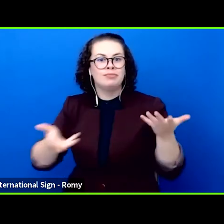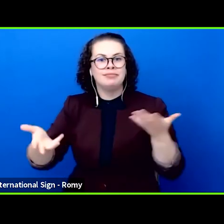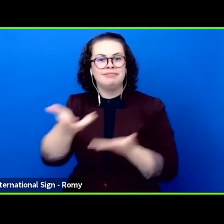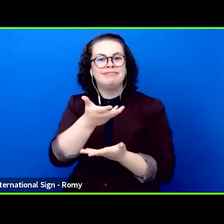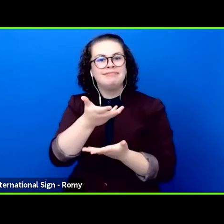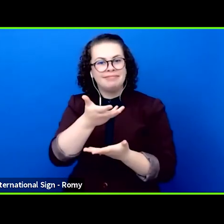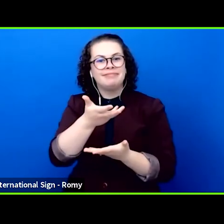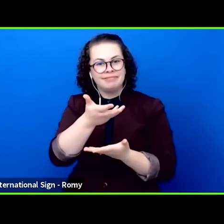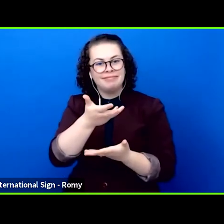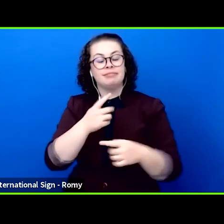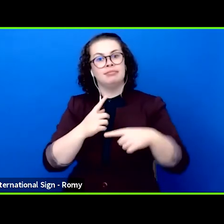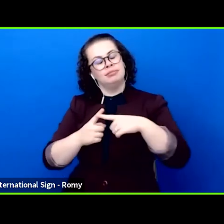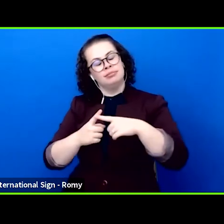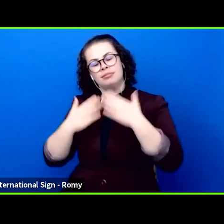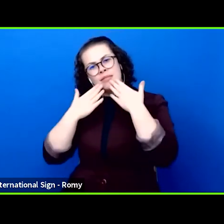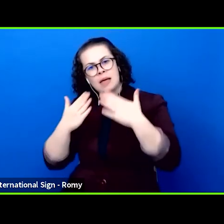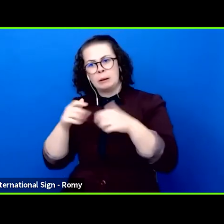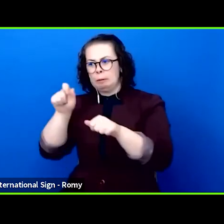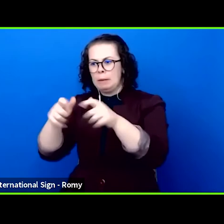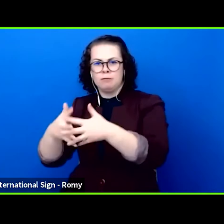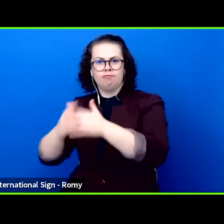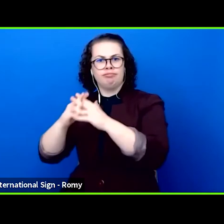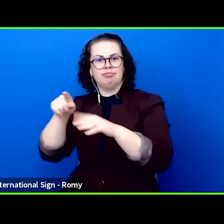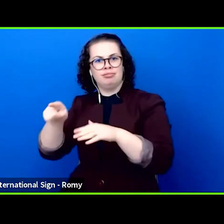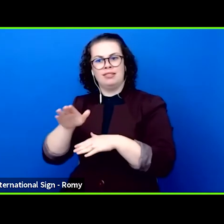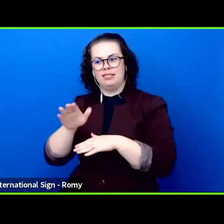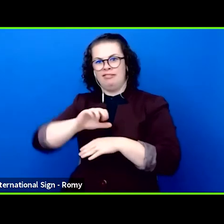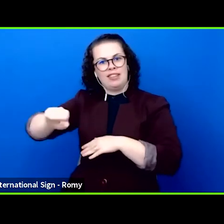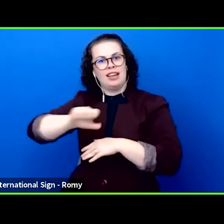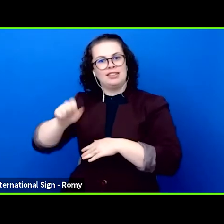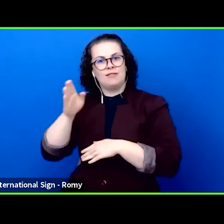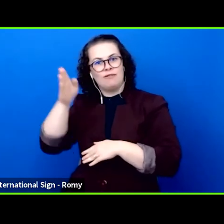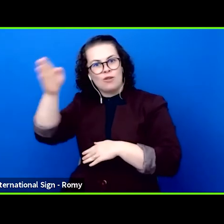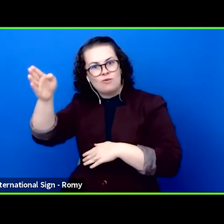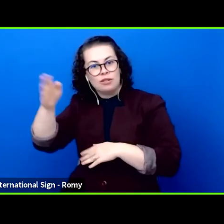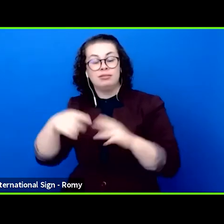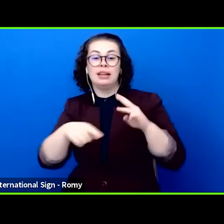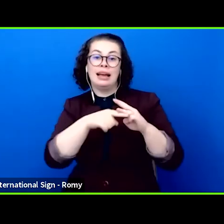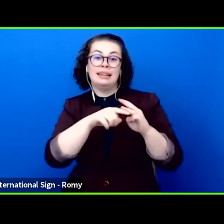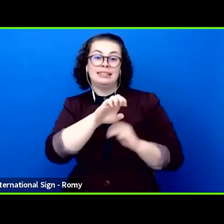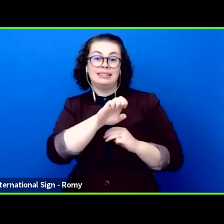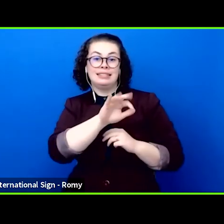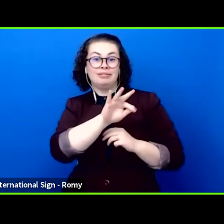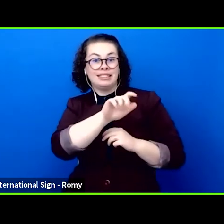Fast Forward and Heidi Wiley and her team of the ETC for the conference for the intensive